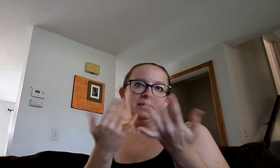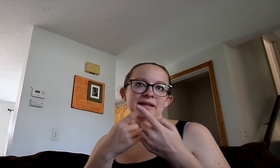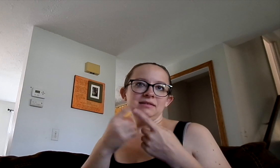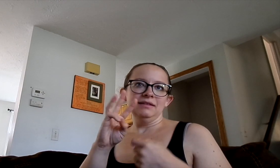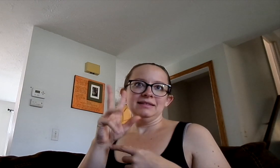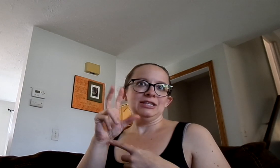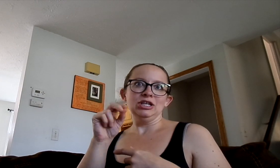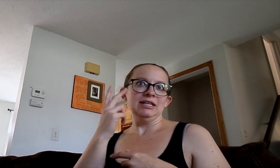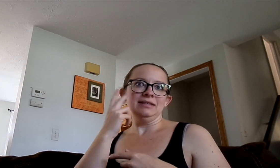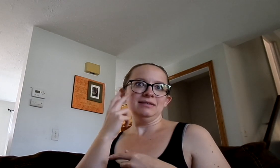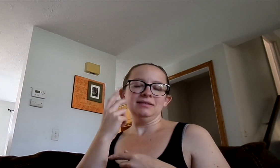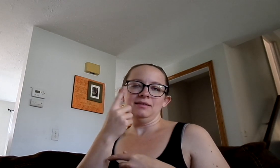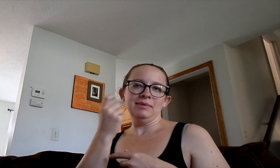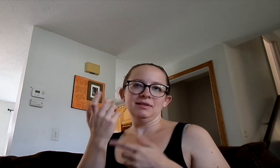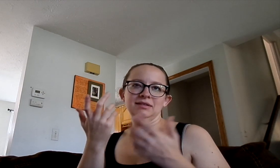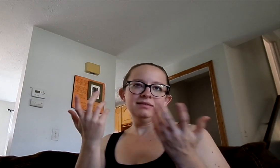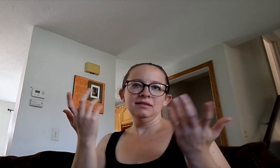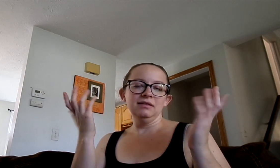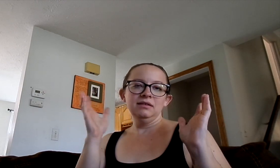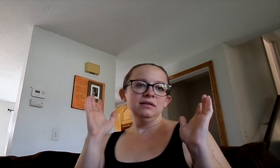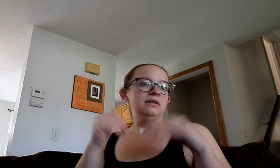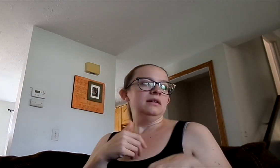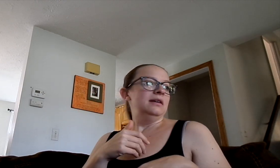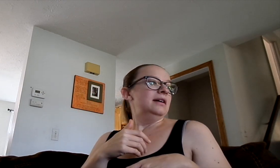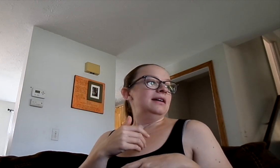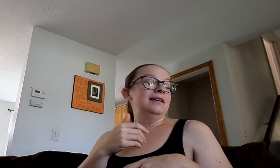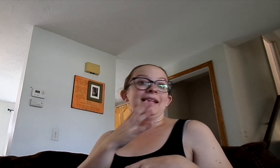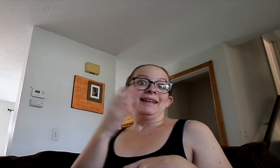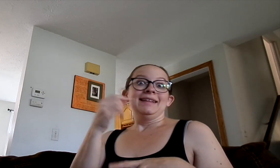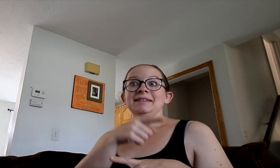I don't know. Maybe I'll wait until 6:30p and see then.